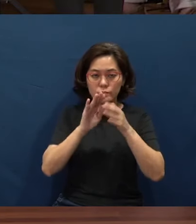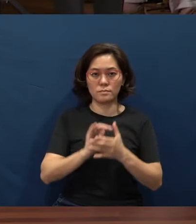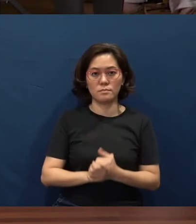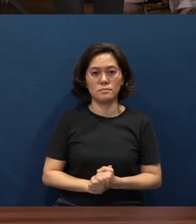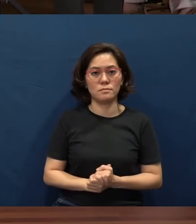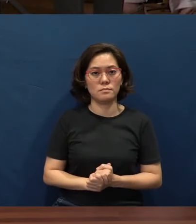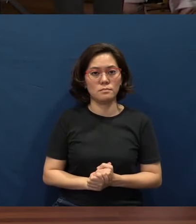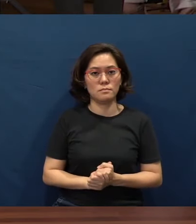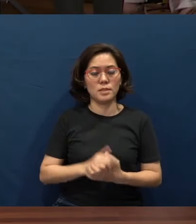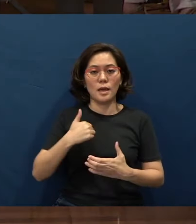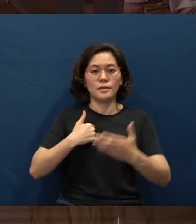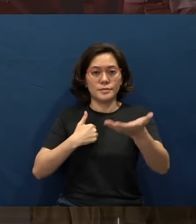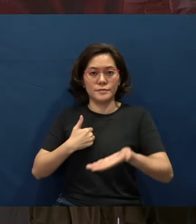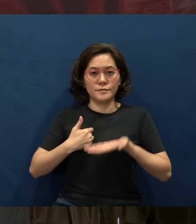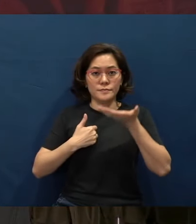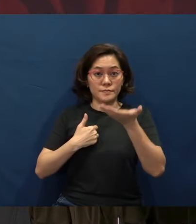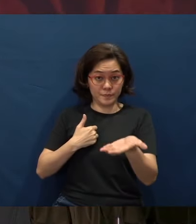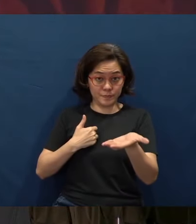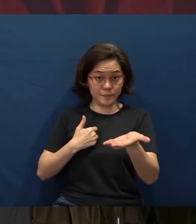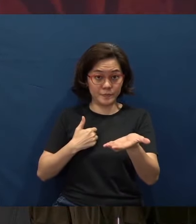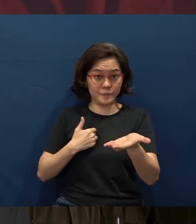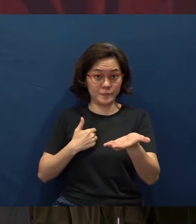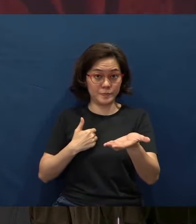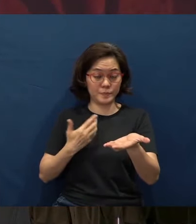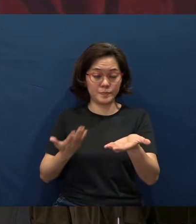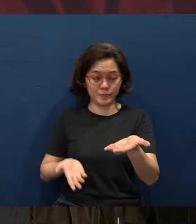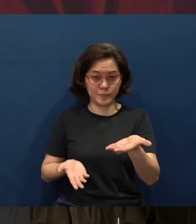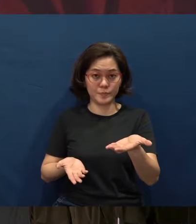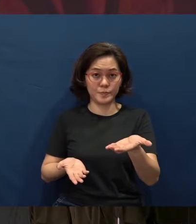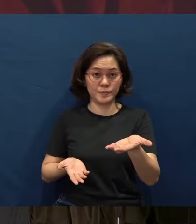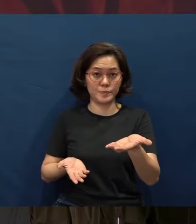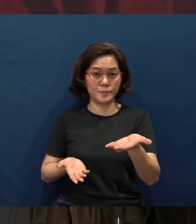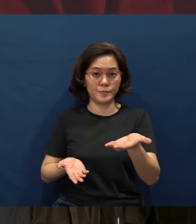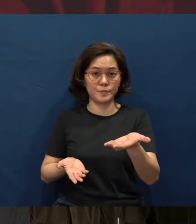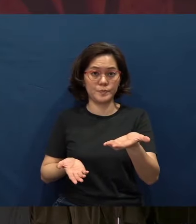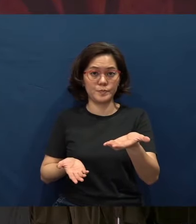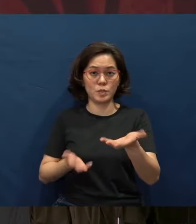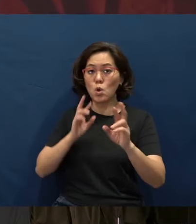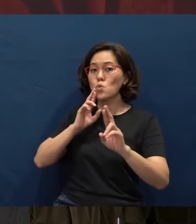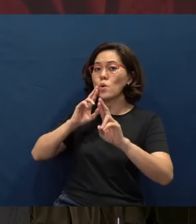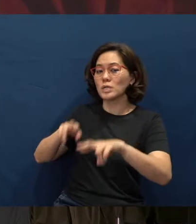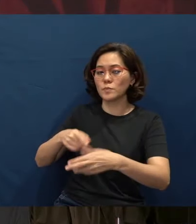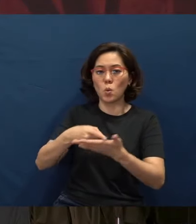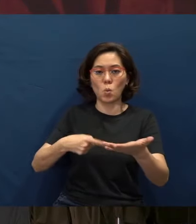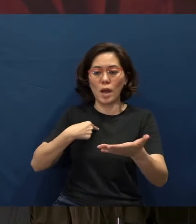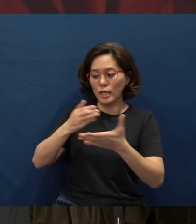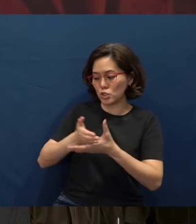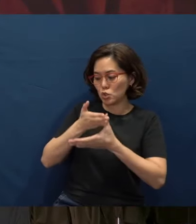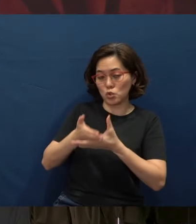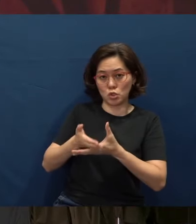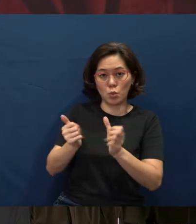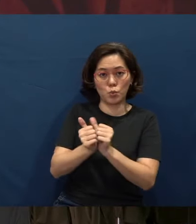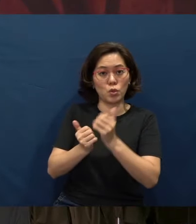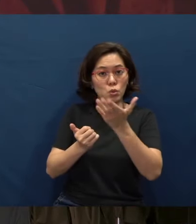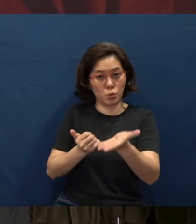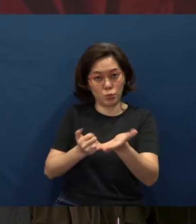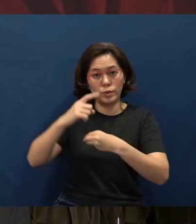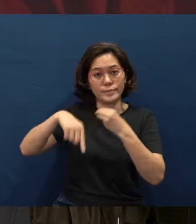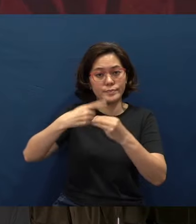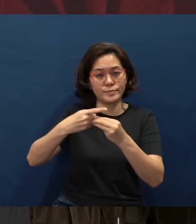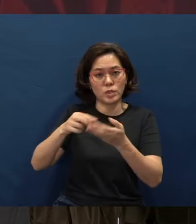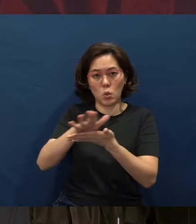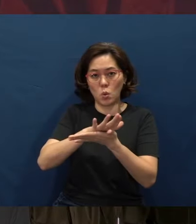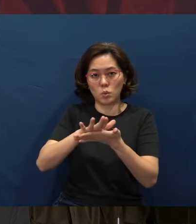I will invite you to just respond to what I've just shared with you about the Holy Communion -